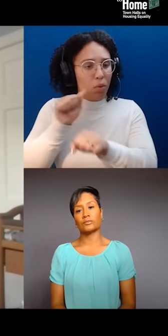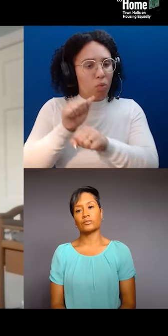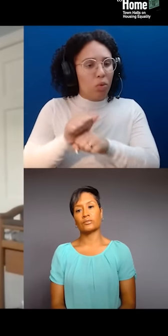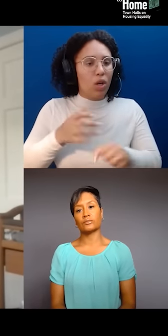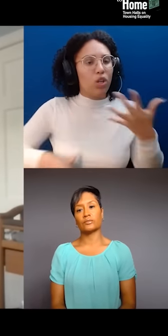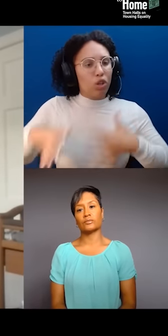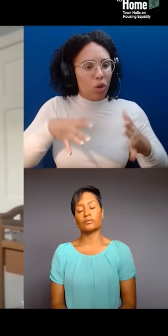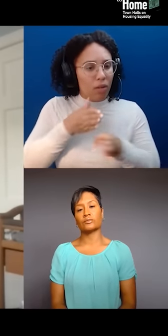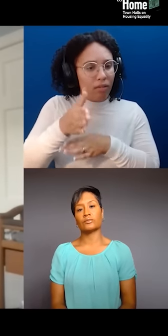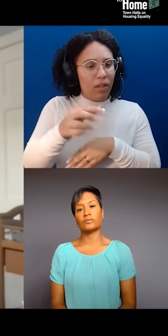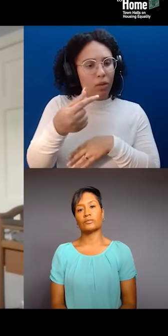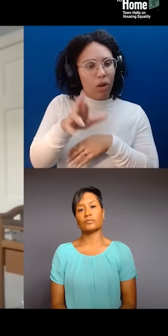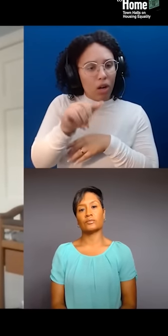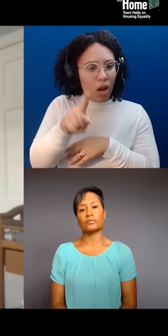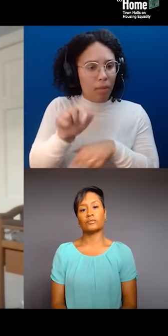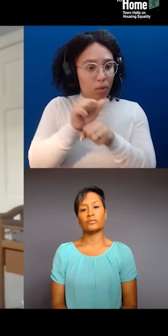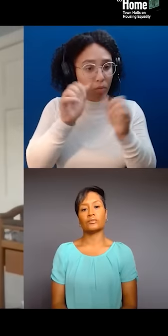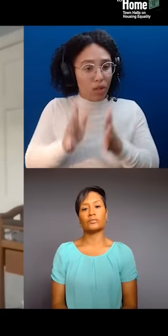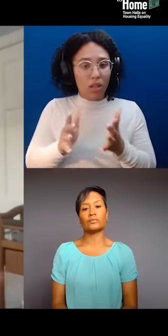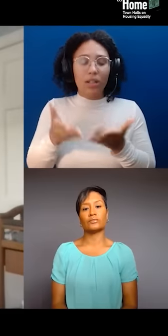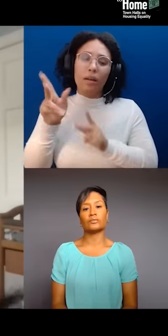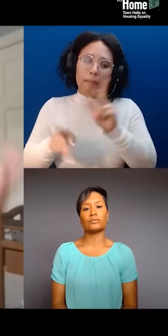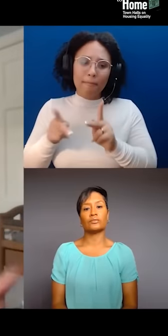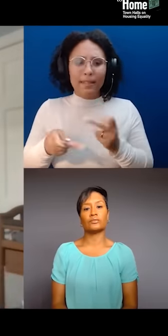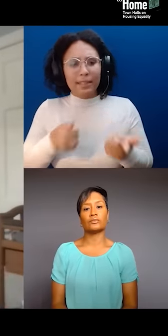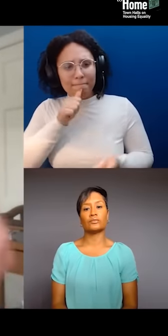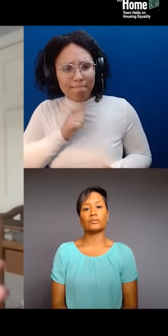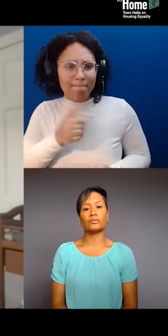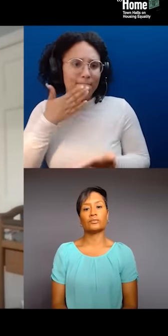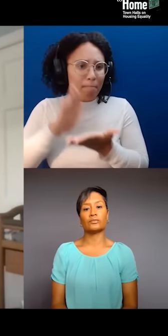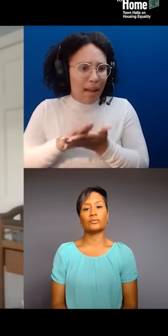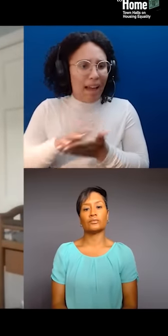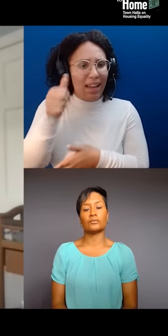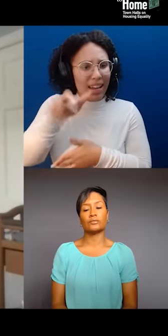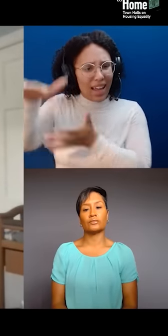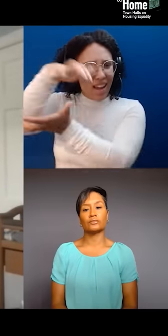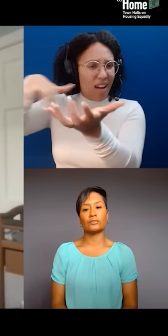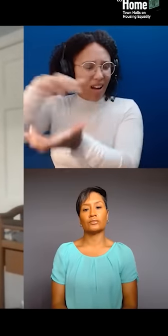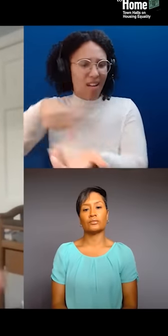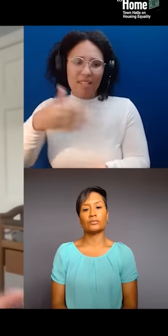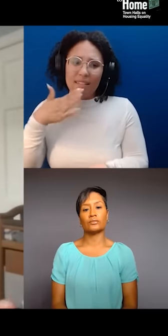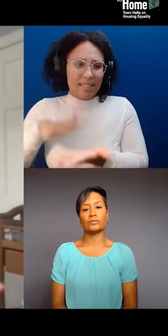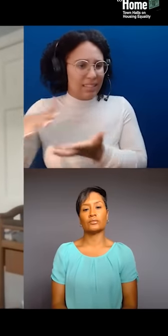People were suffering from the poor air quality. Anyway, so there was a lot happening and no one really wanted to be in Chinatown, right?